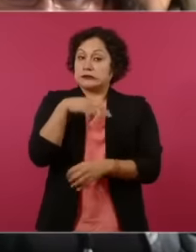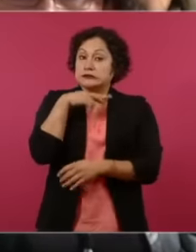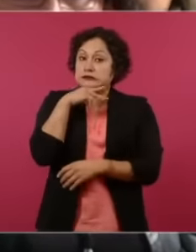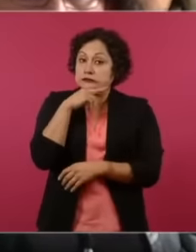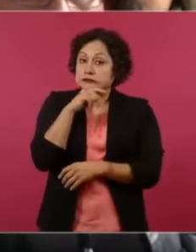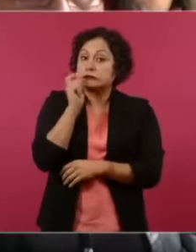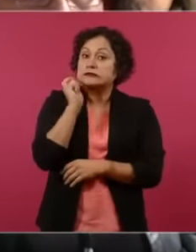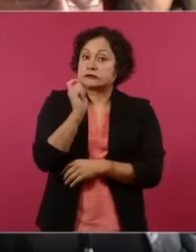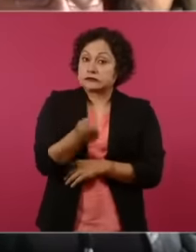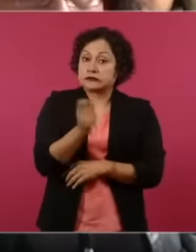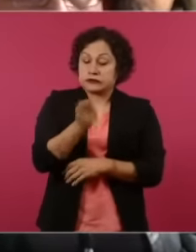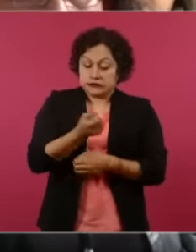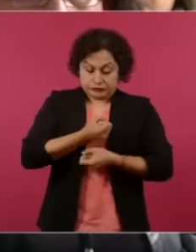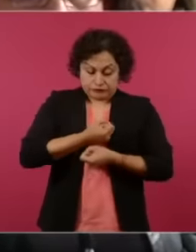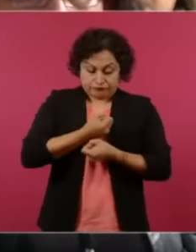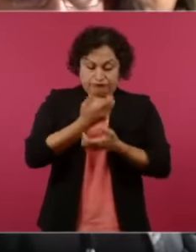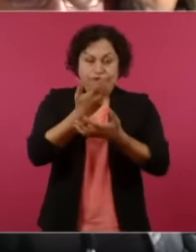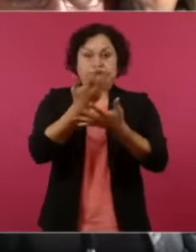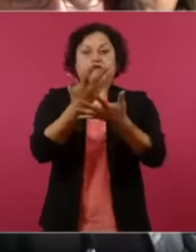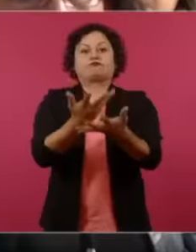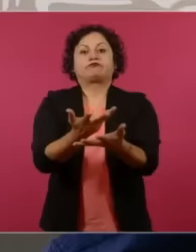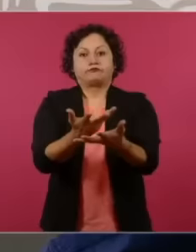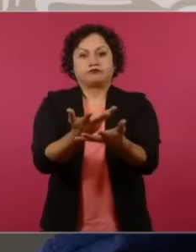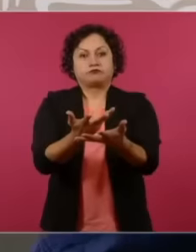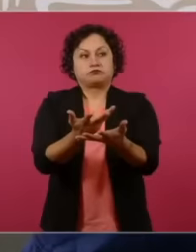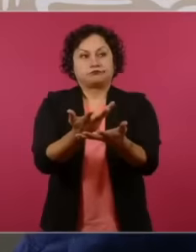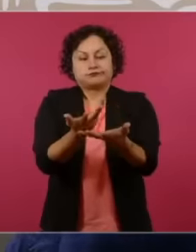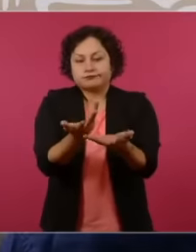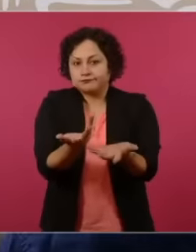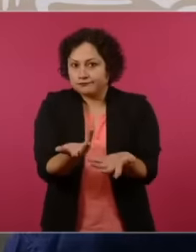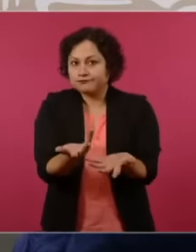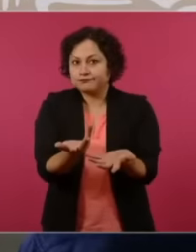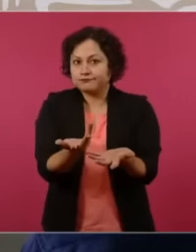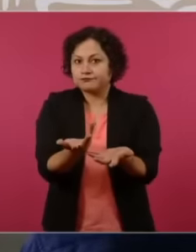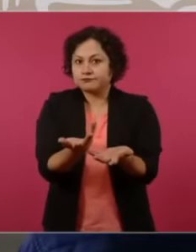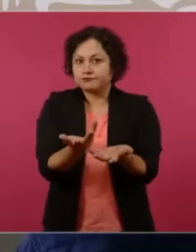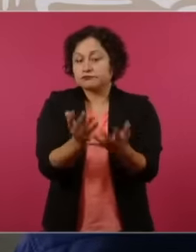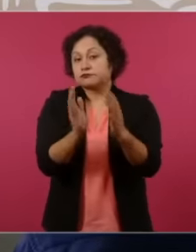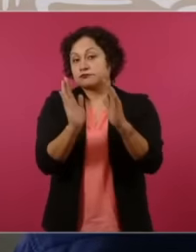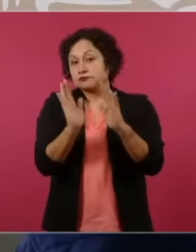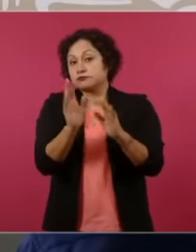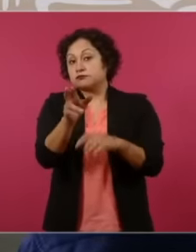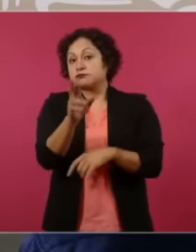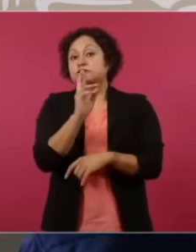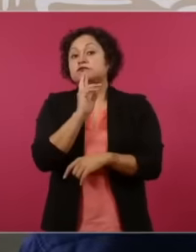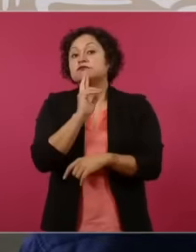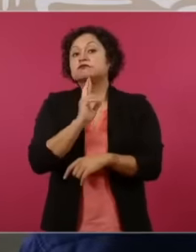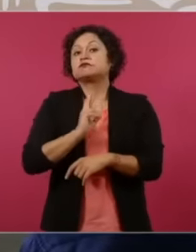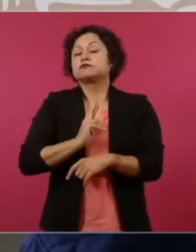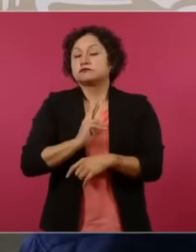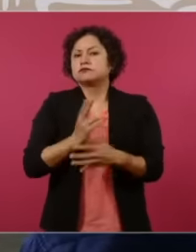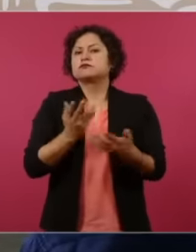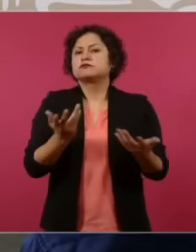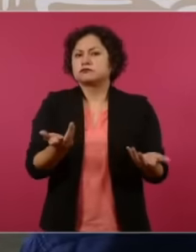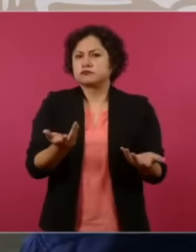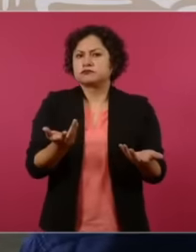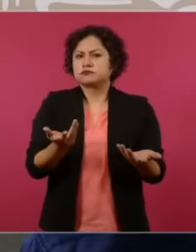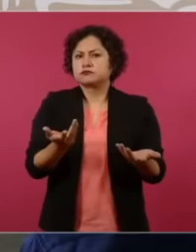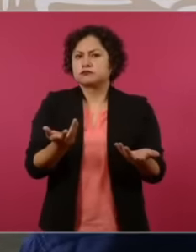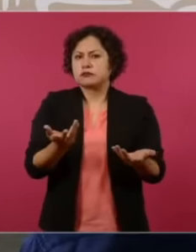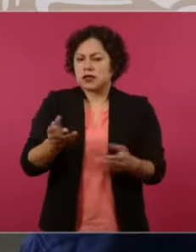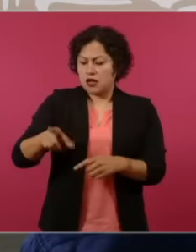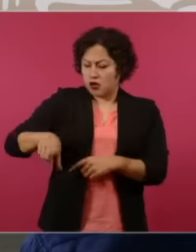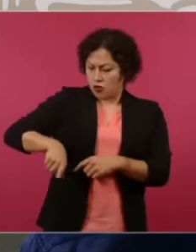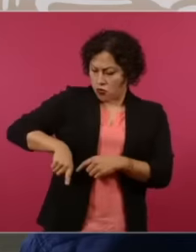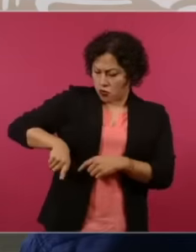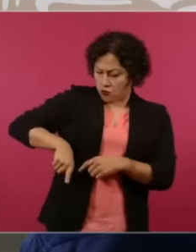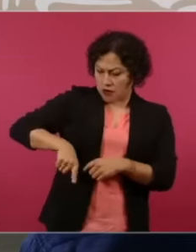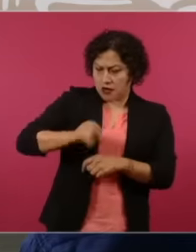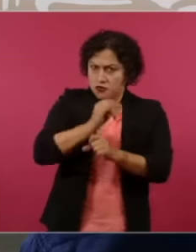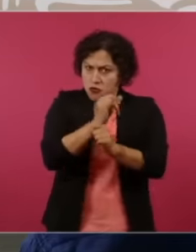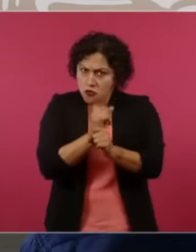of expression, but if you want to answer me that issue of how to investigate The state is